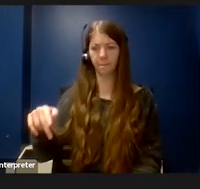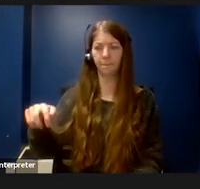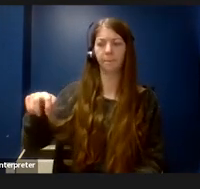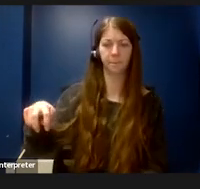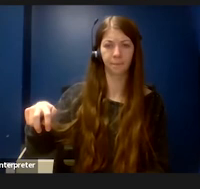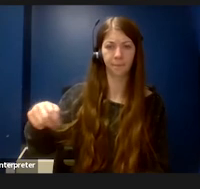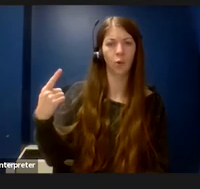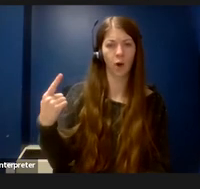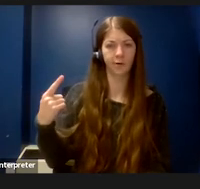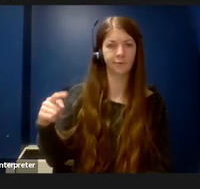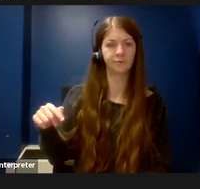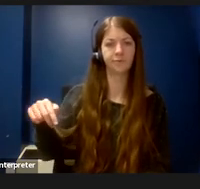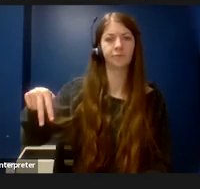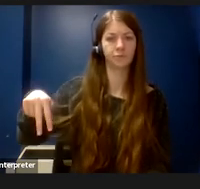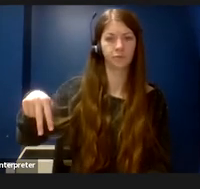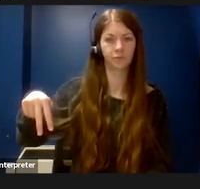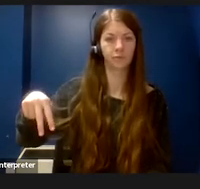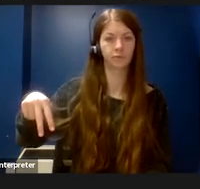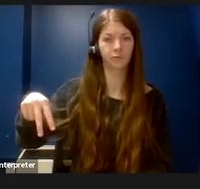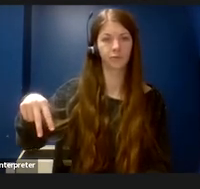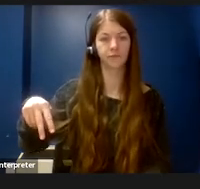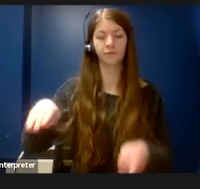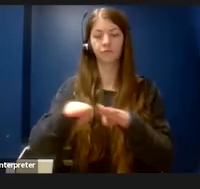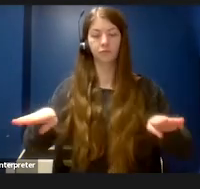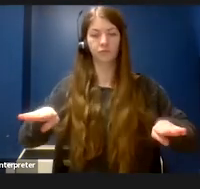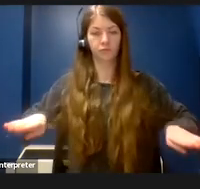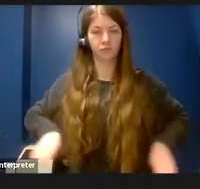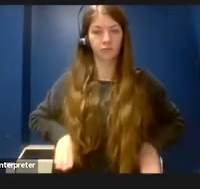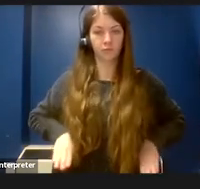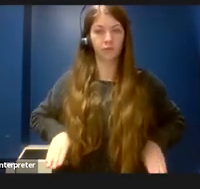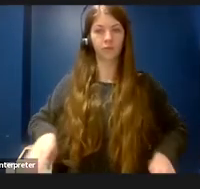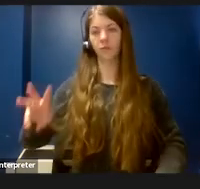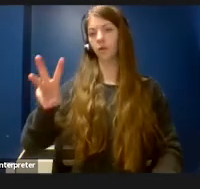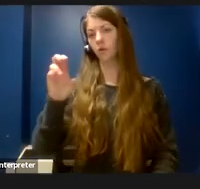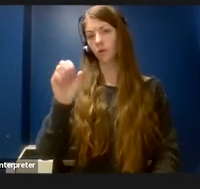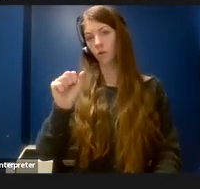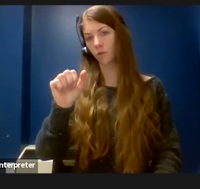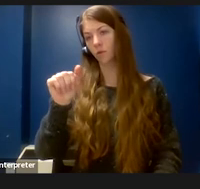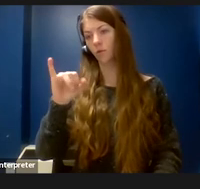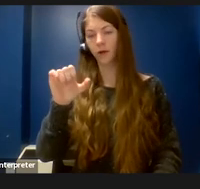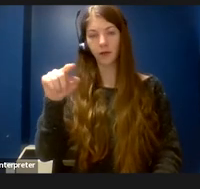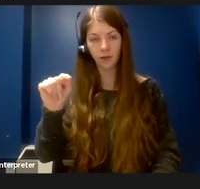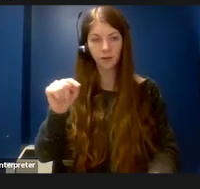comes up to about my waist. I’m wearing gloves and a mask and I’m lighting a bunsen burner.